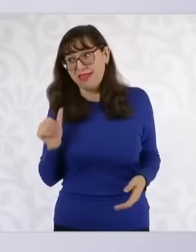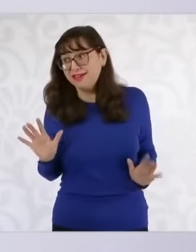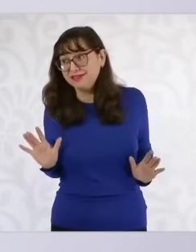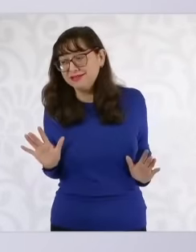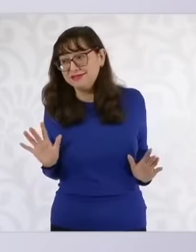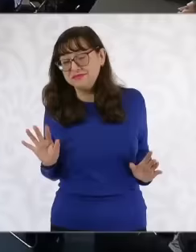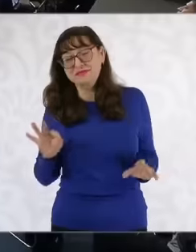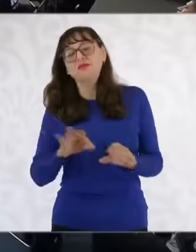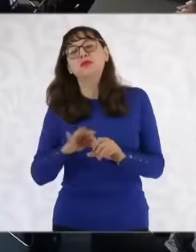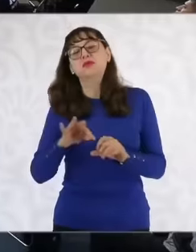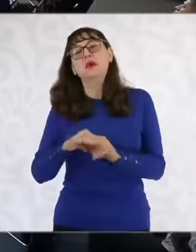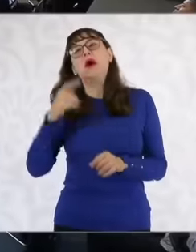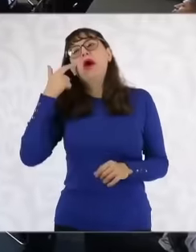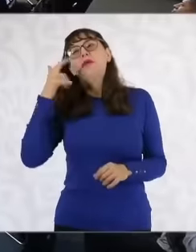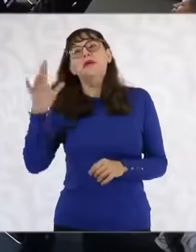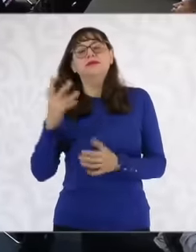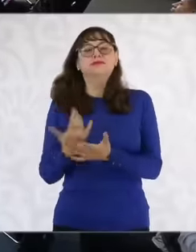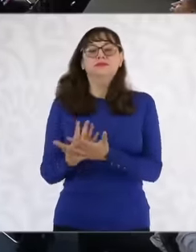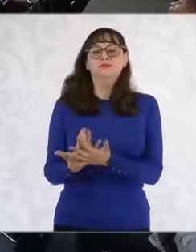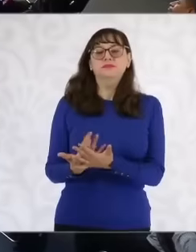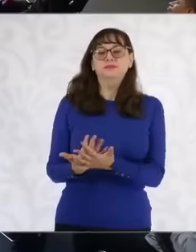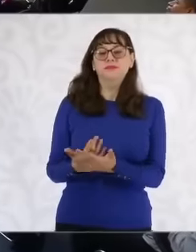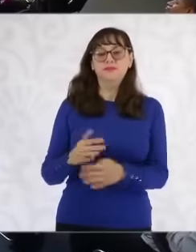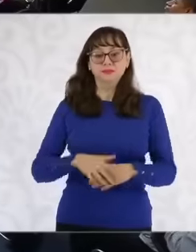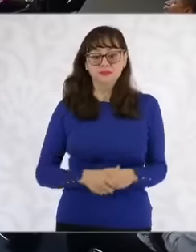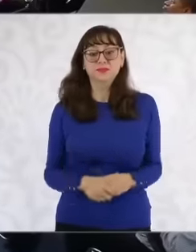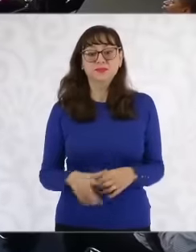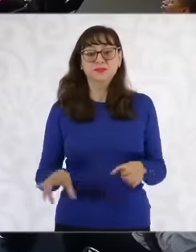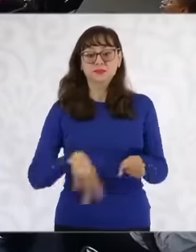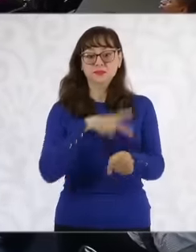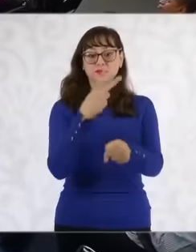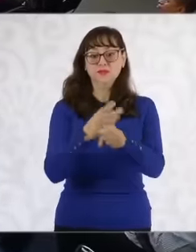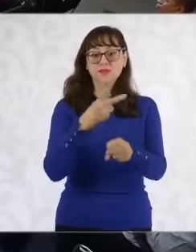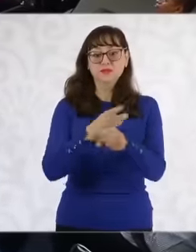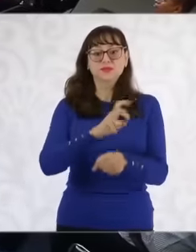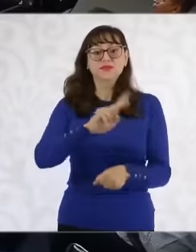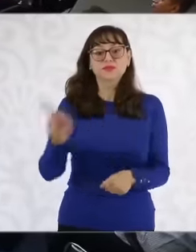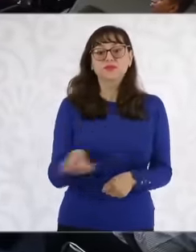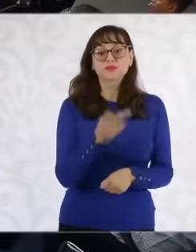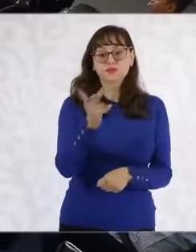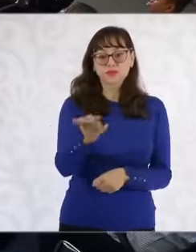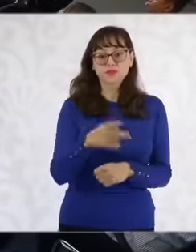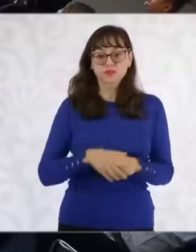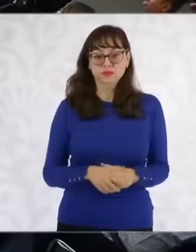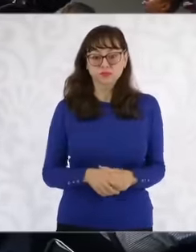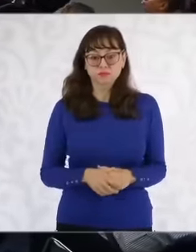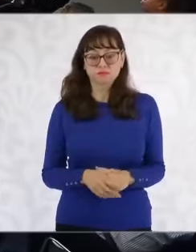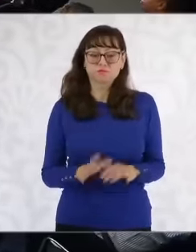you vote correctly in a second question, President, hoping that nothing extraordinary happens on